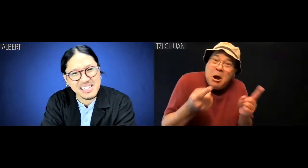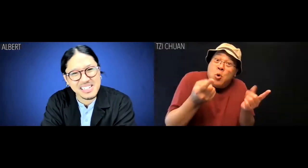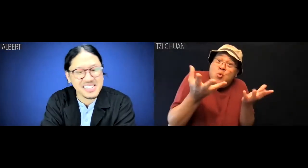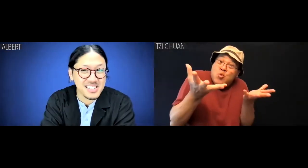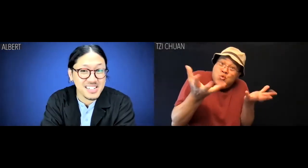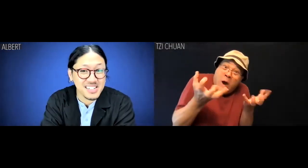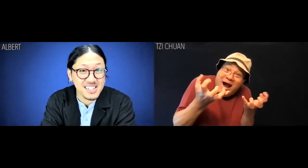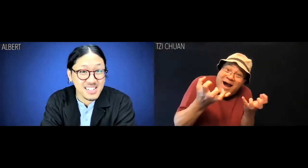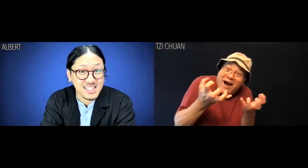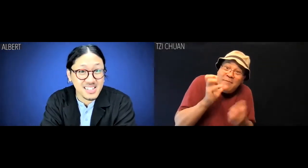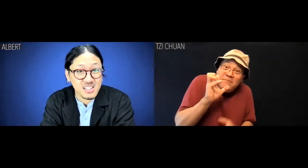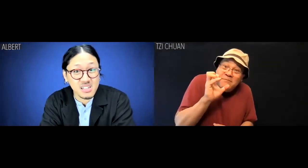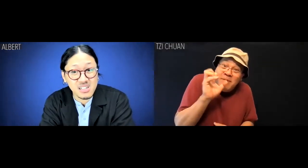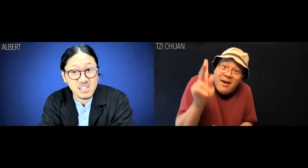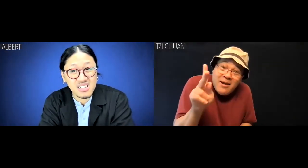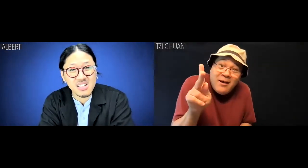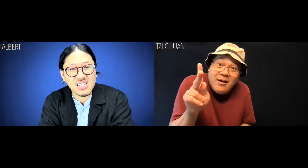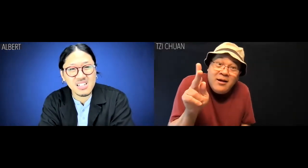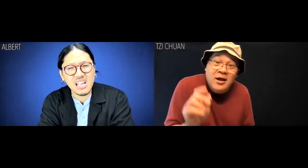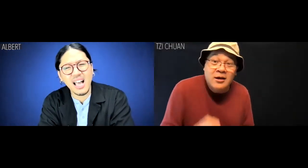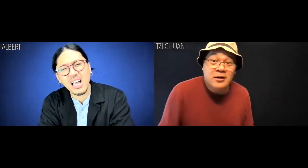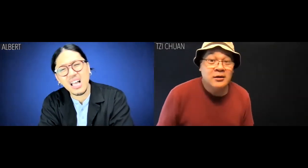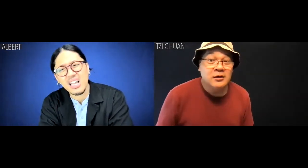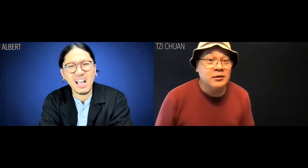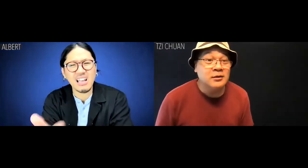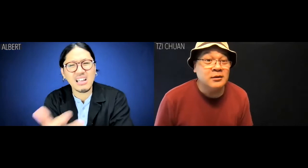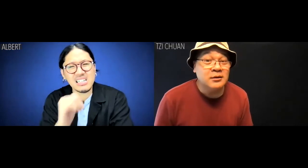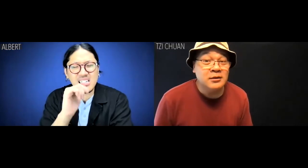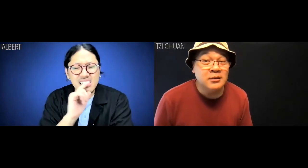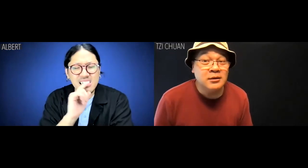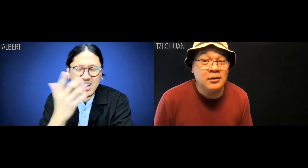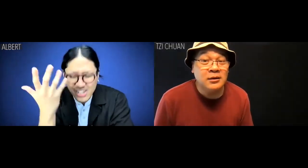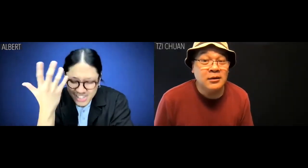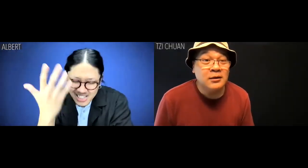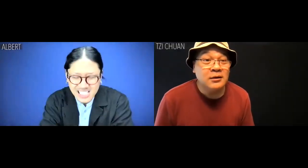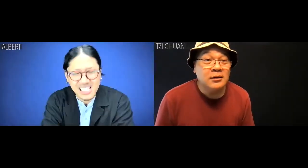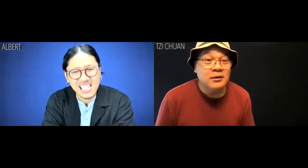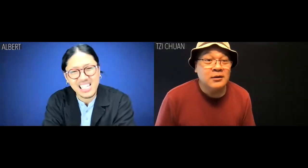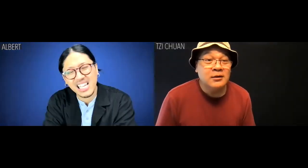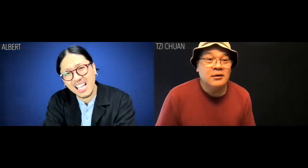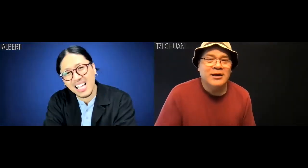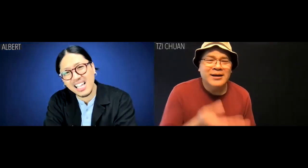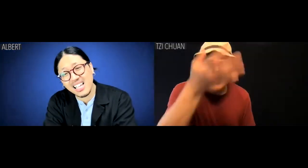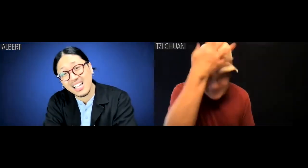Tzi Chuan: But you want to go back? Albert: Not really.